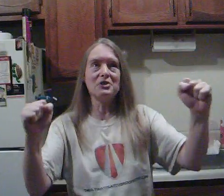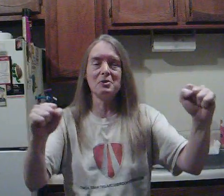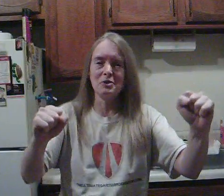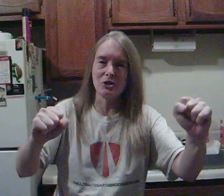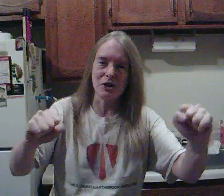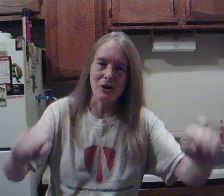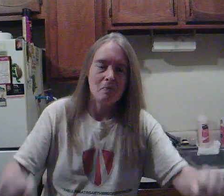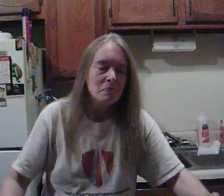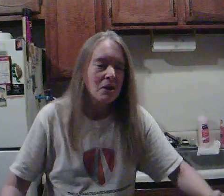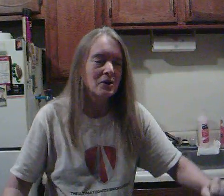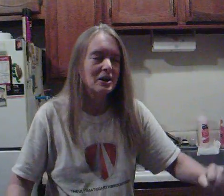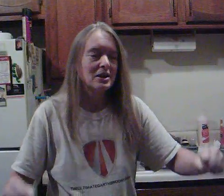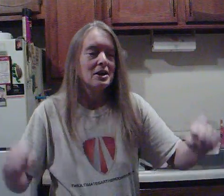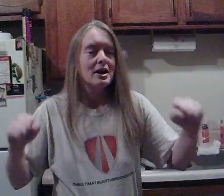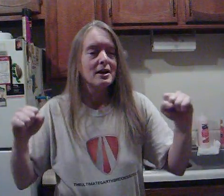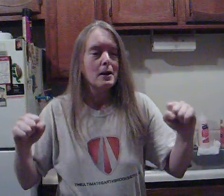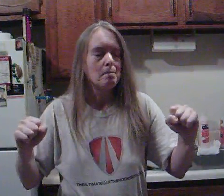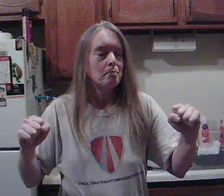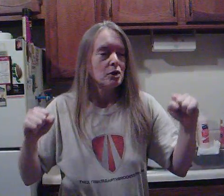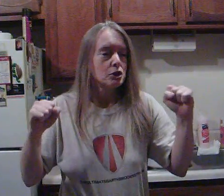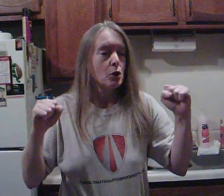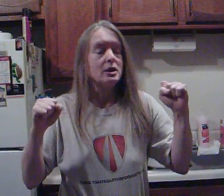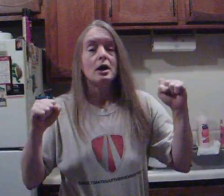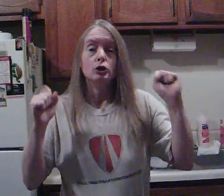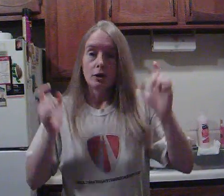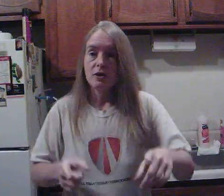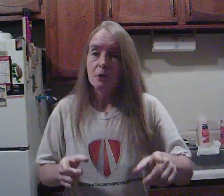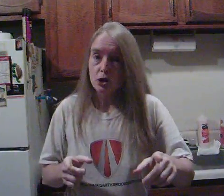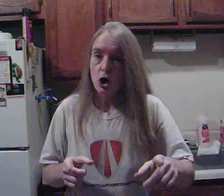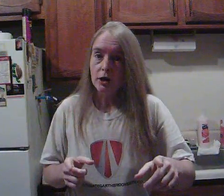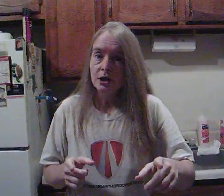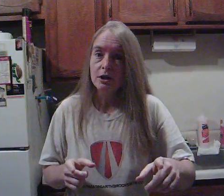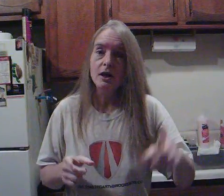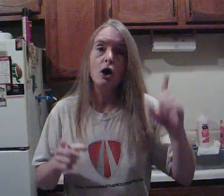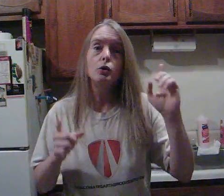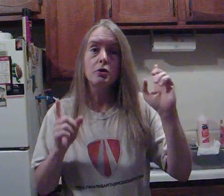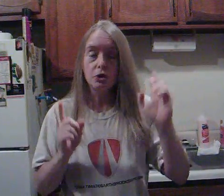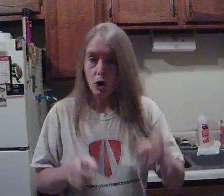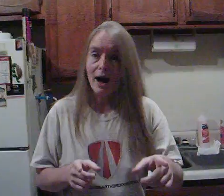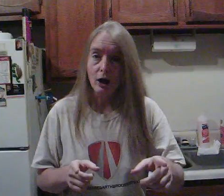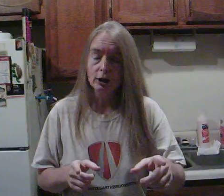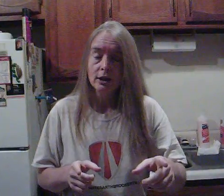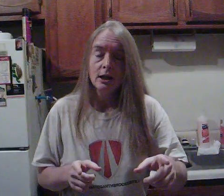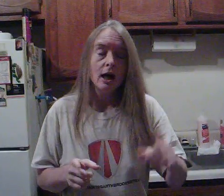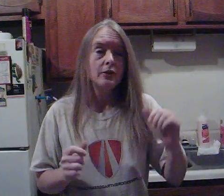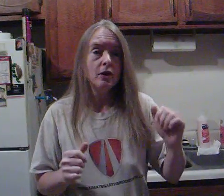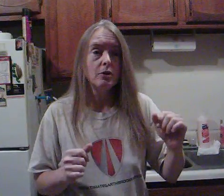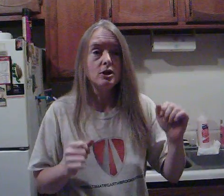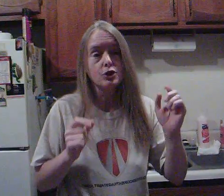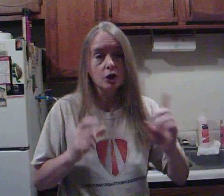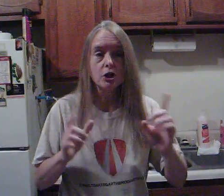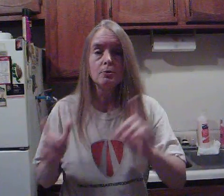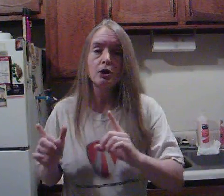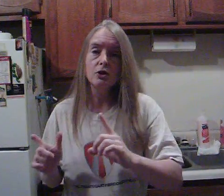awesome this year. ok so yeh, look for the "bookshot" called "The Trial" and then the 16th book